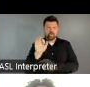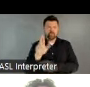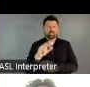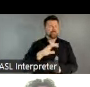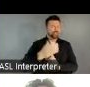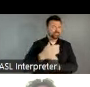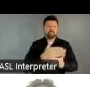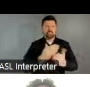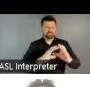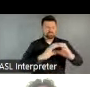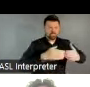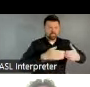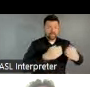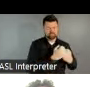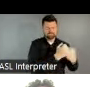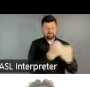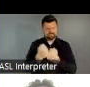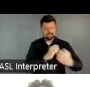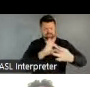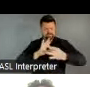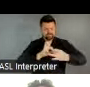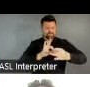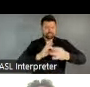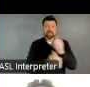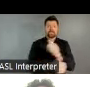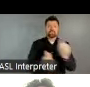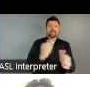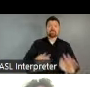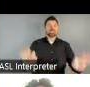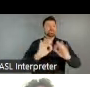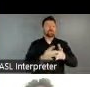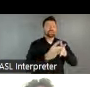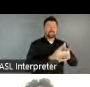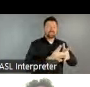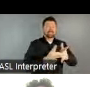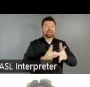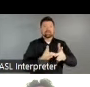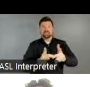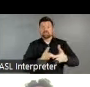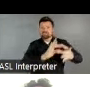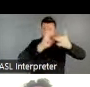bonds with key leaders across sectors and in various facets of the White House. Today,